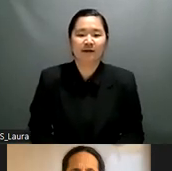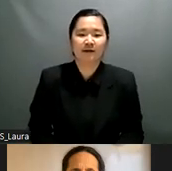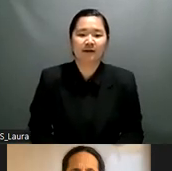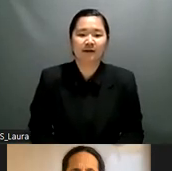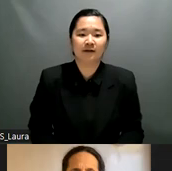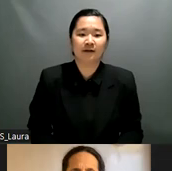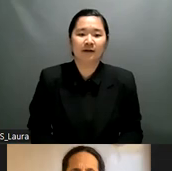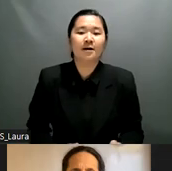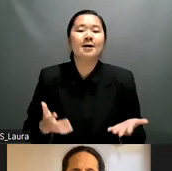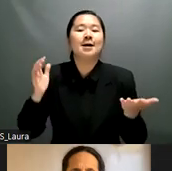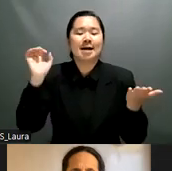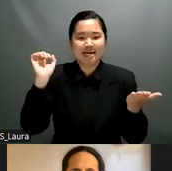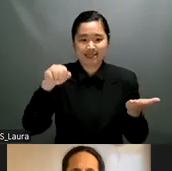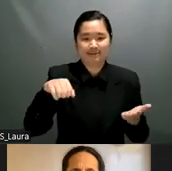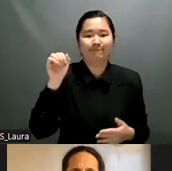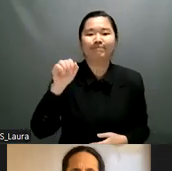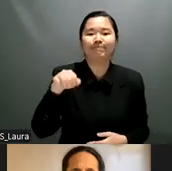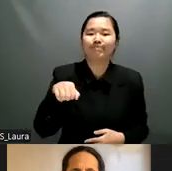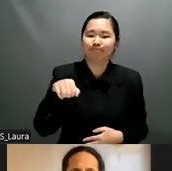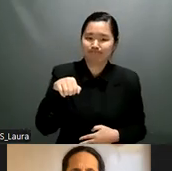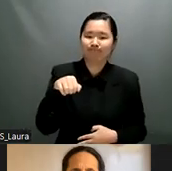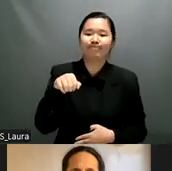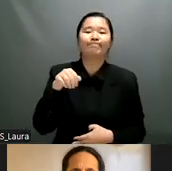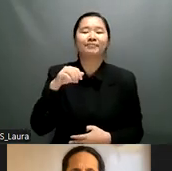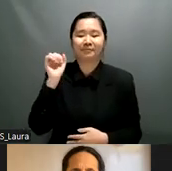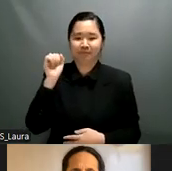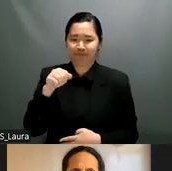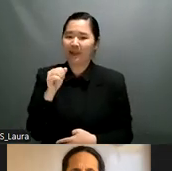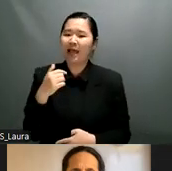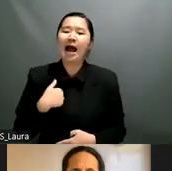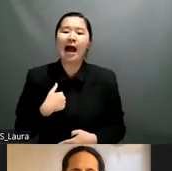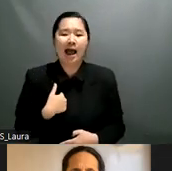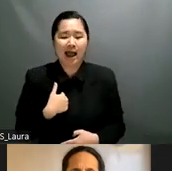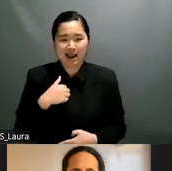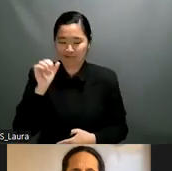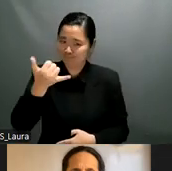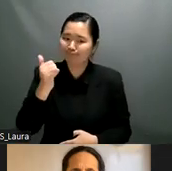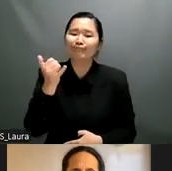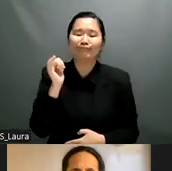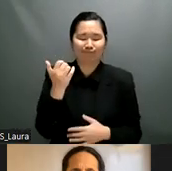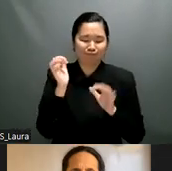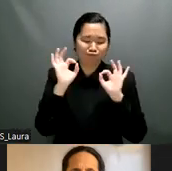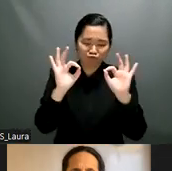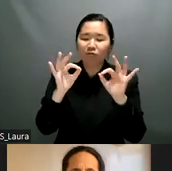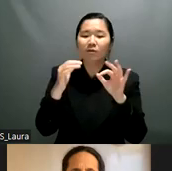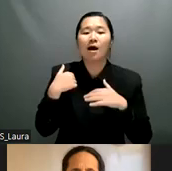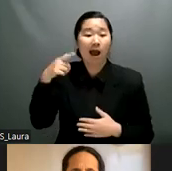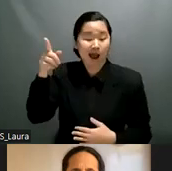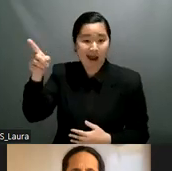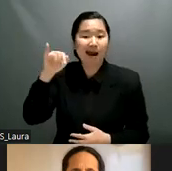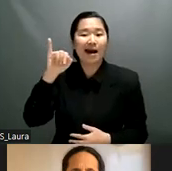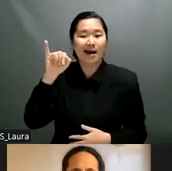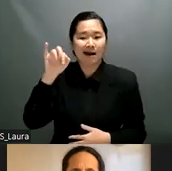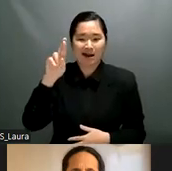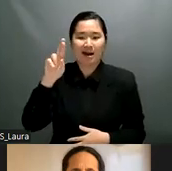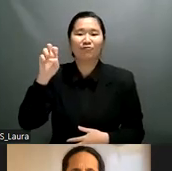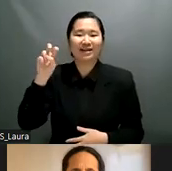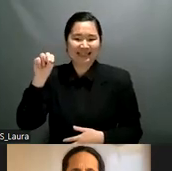wanted to talk about the problems that we persons with disabilities have to in